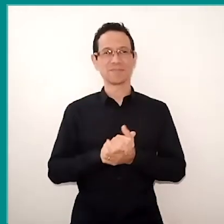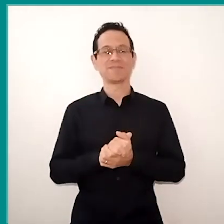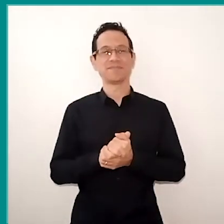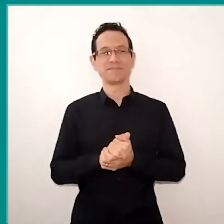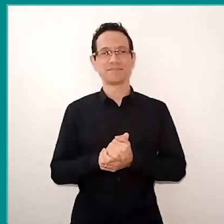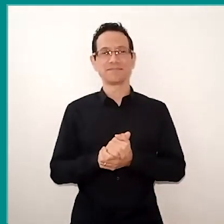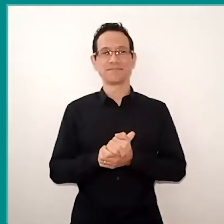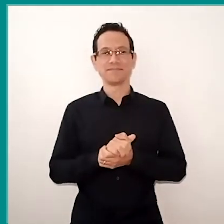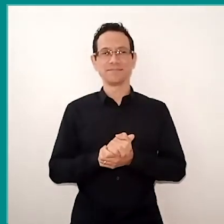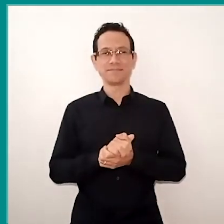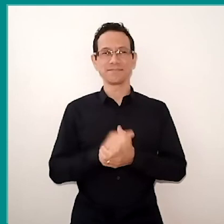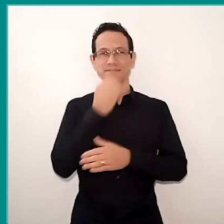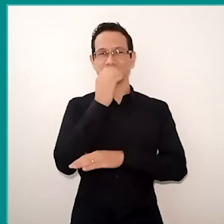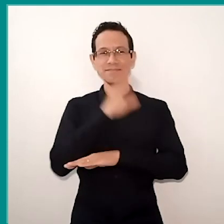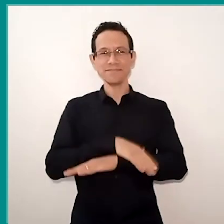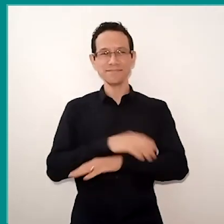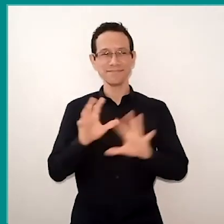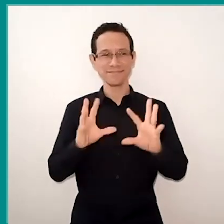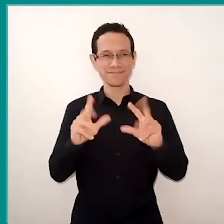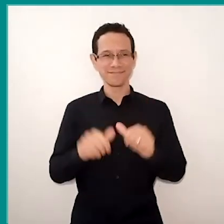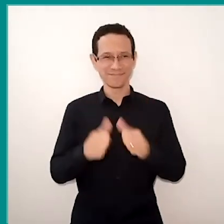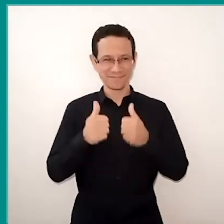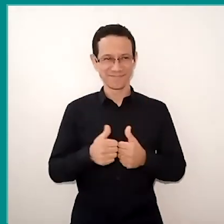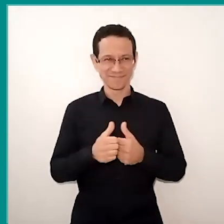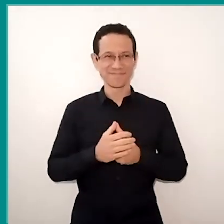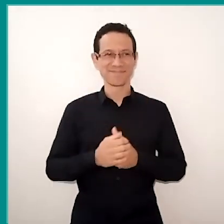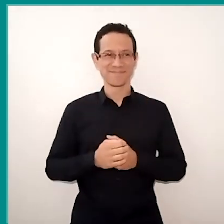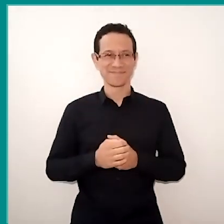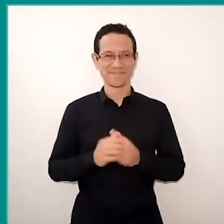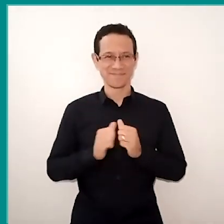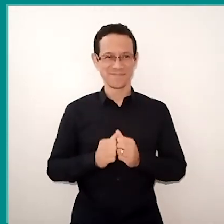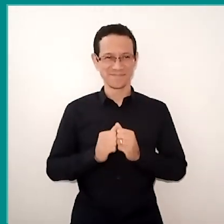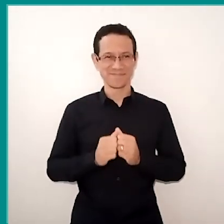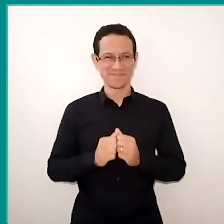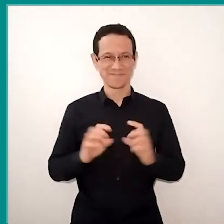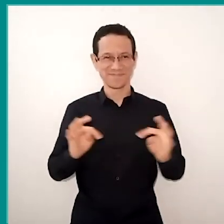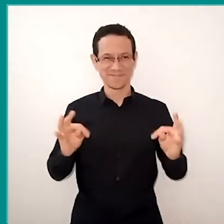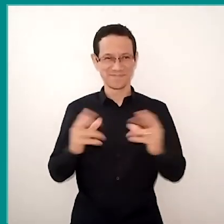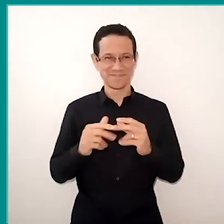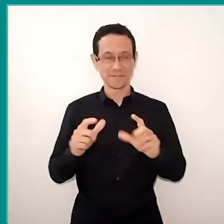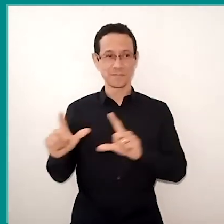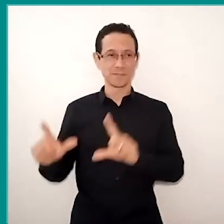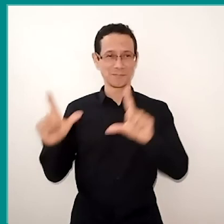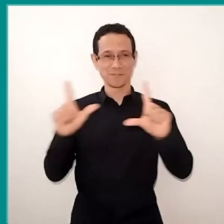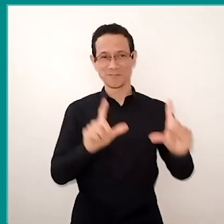Good afternoon everyone here with us at this beautiful table of technology and education.